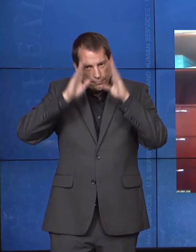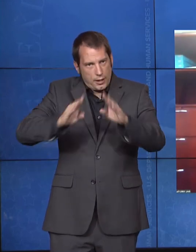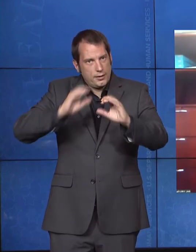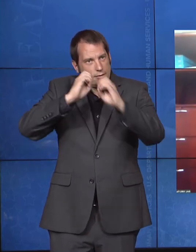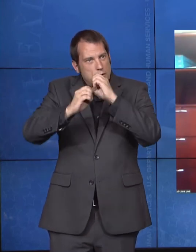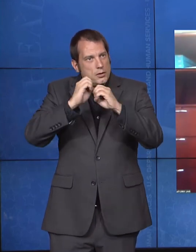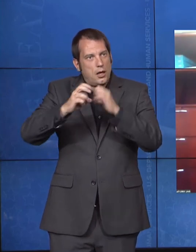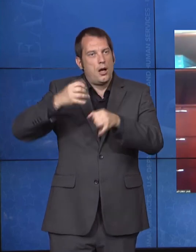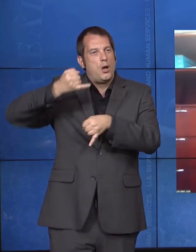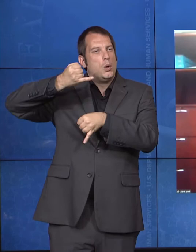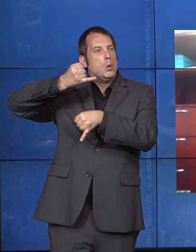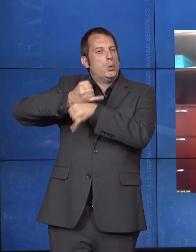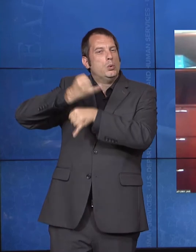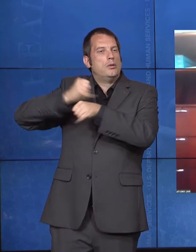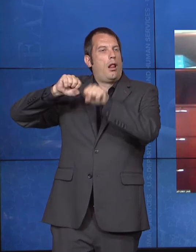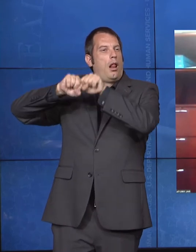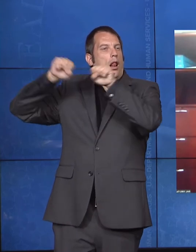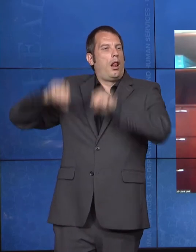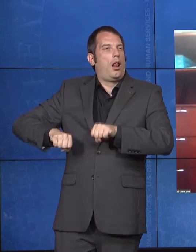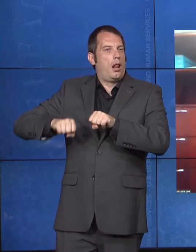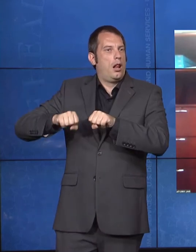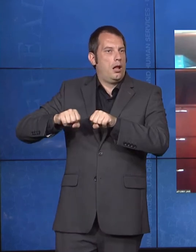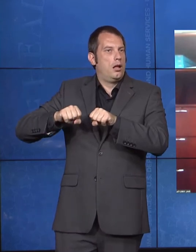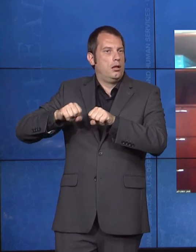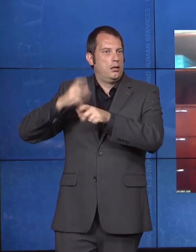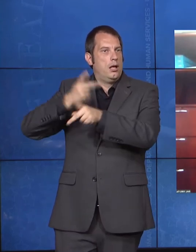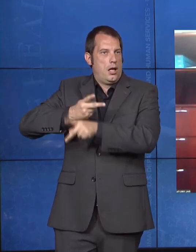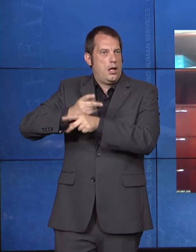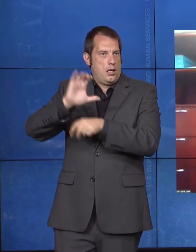into compliance with the settings rule had to be paused for states if because of the